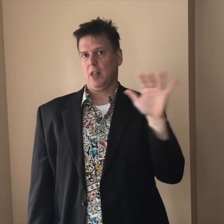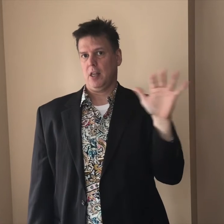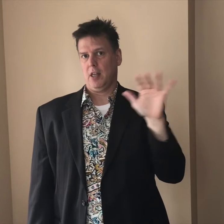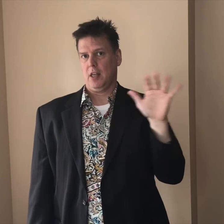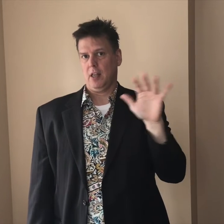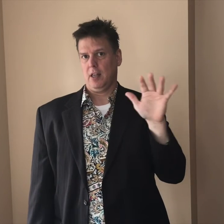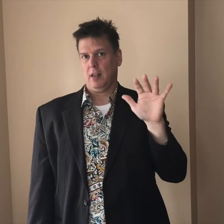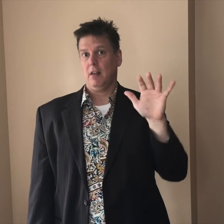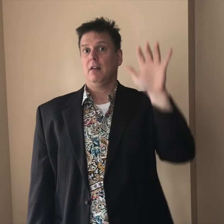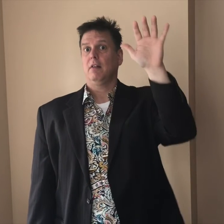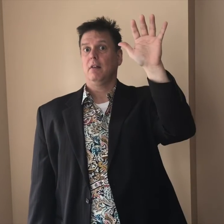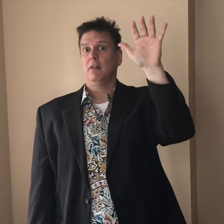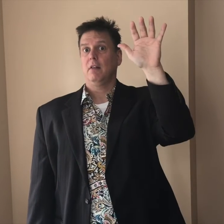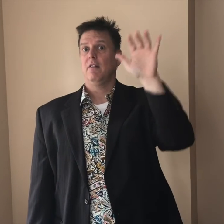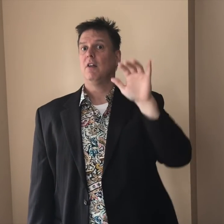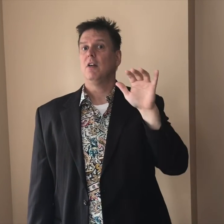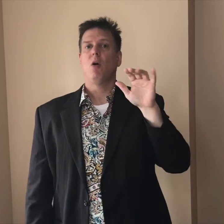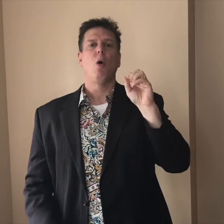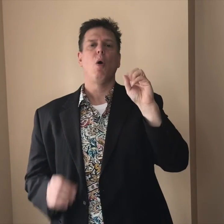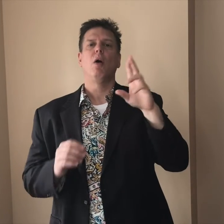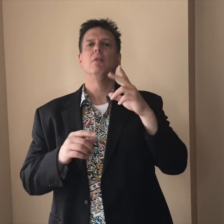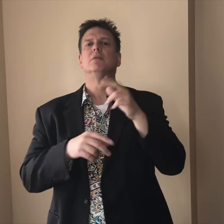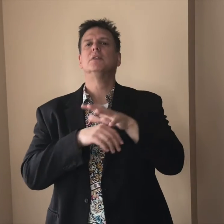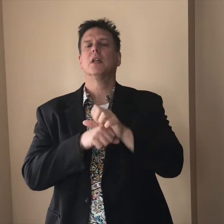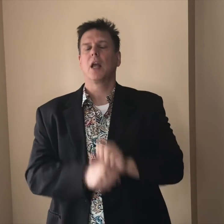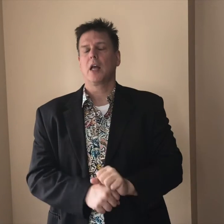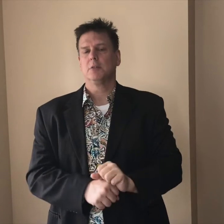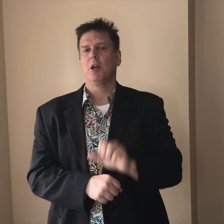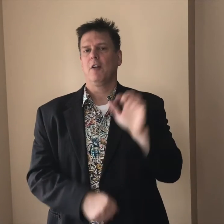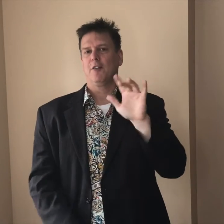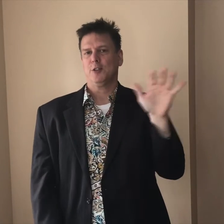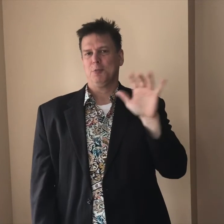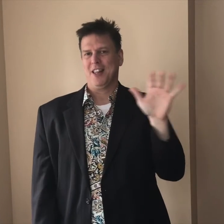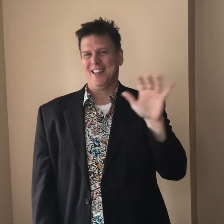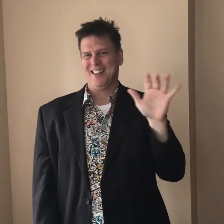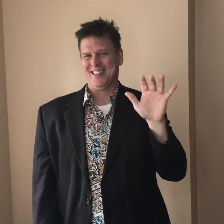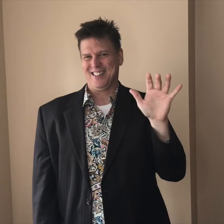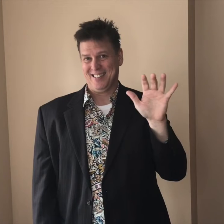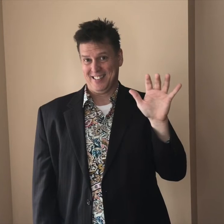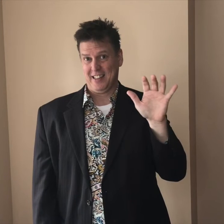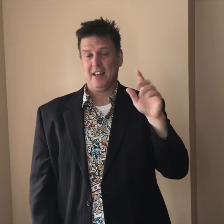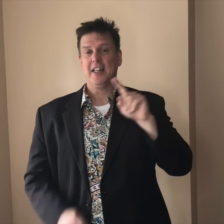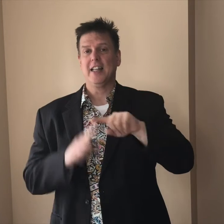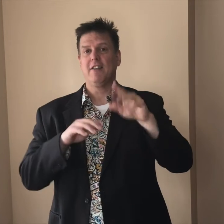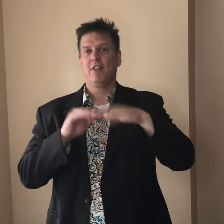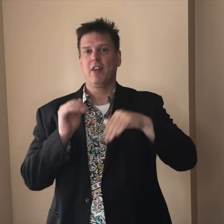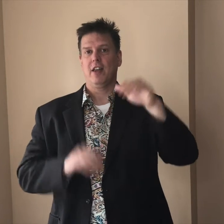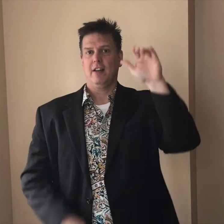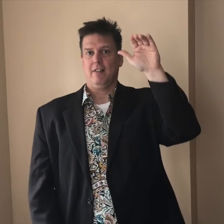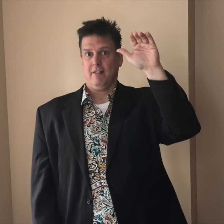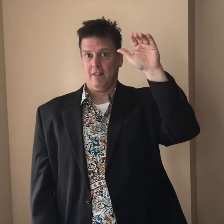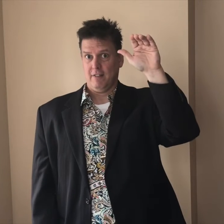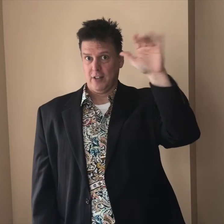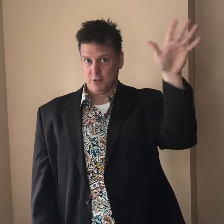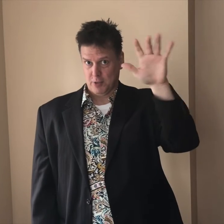Which differs from Customary space or regular use of fingerspelling